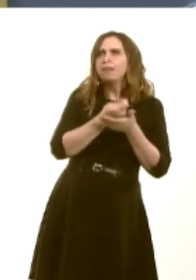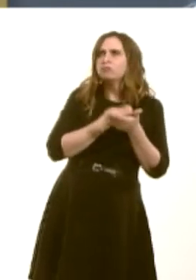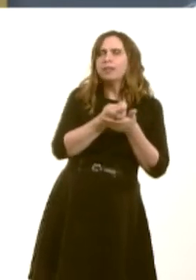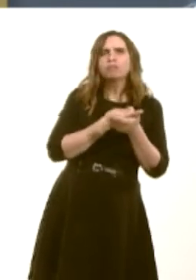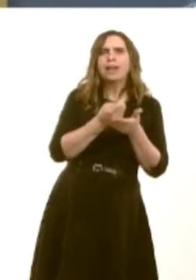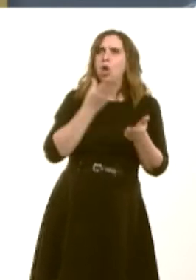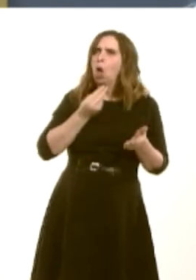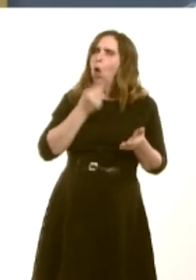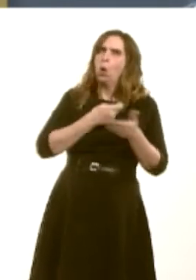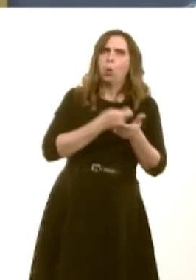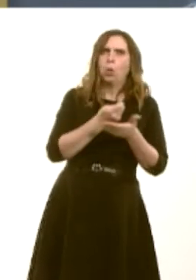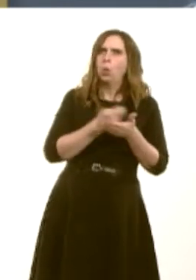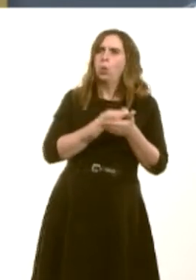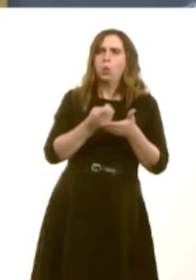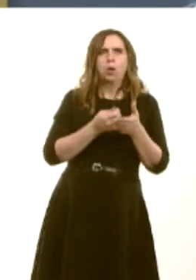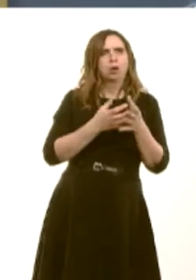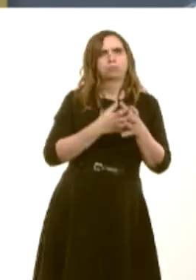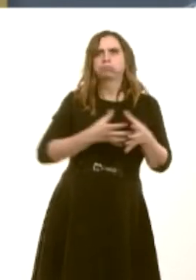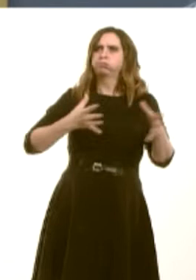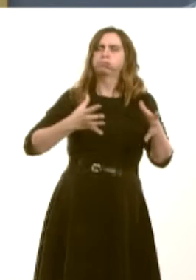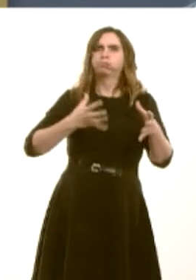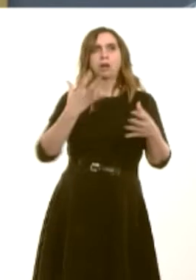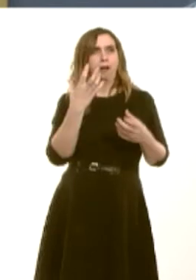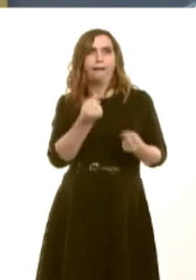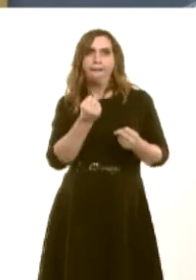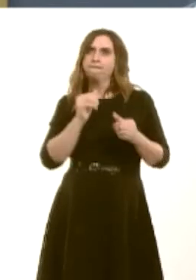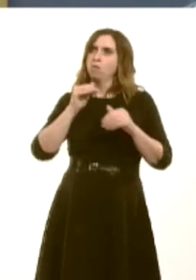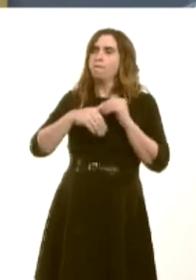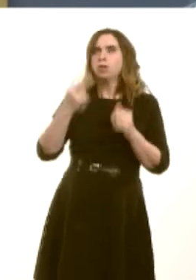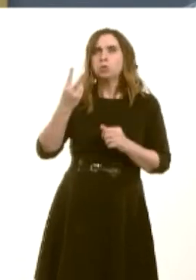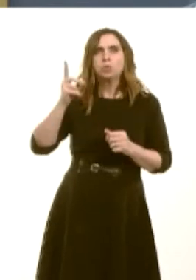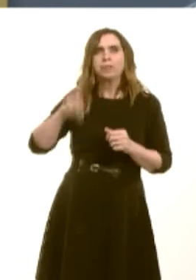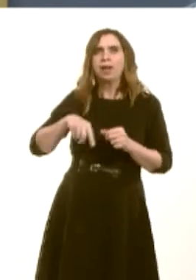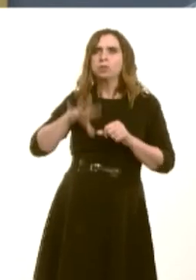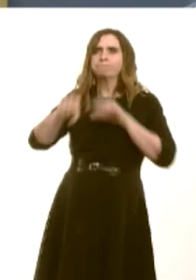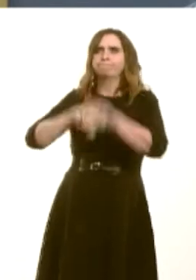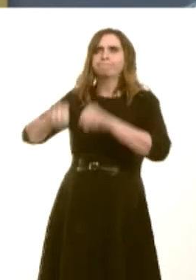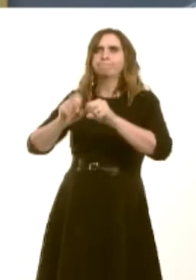months after introduction, and there were more than 2,000 repossessions last year. First